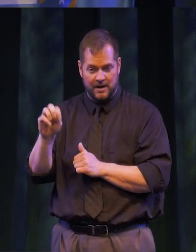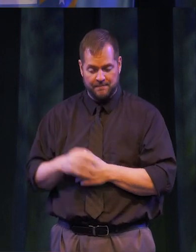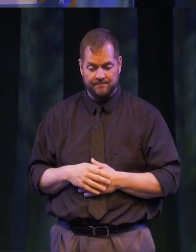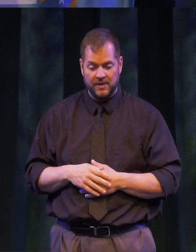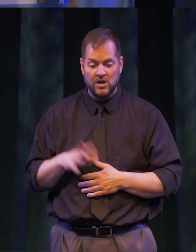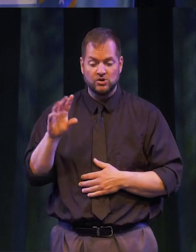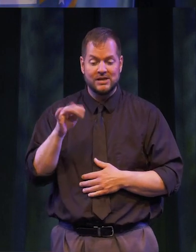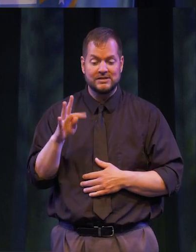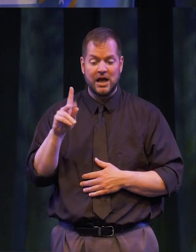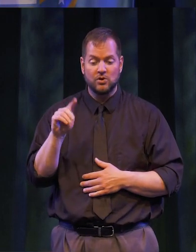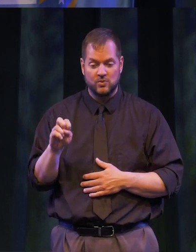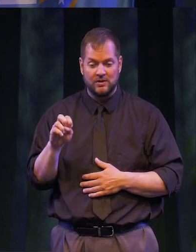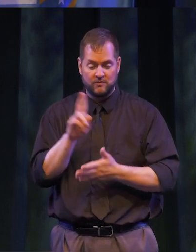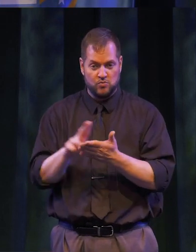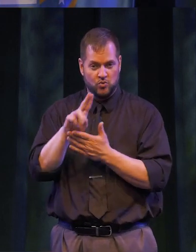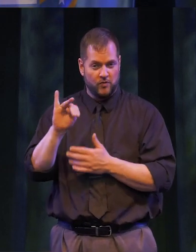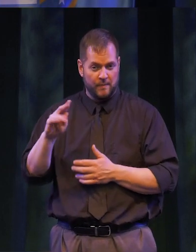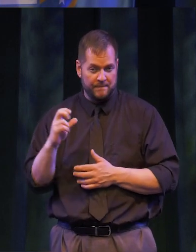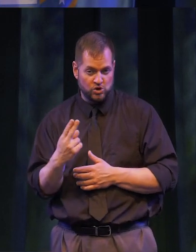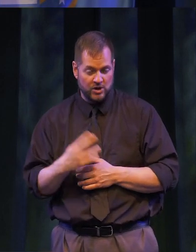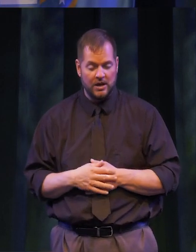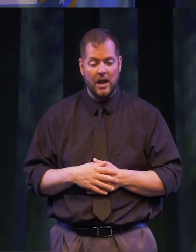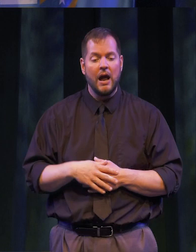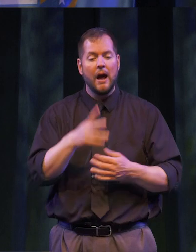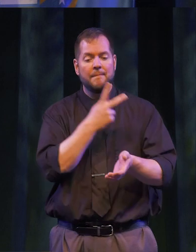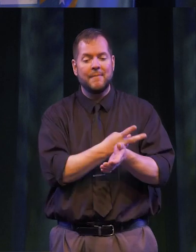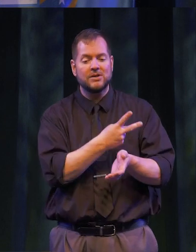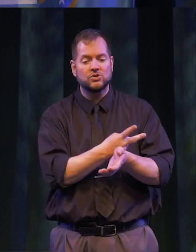SHE HAS A DOCTORATE IN HIGHER EDUCATION ADMINISTRATION FROM THE UNIVERSITY OF MICHIGAN, A MASTER